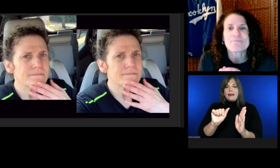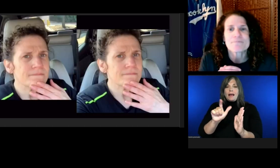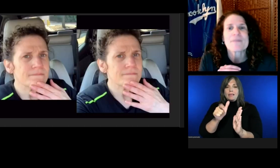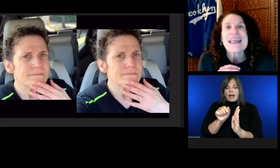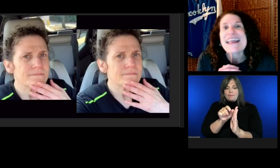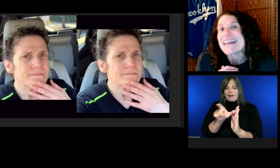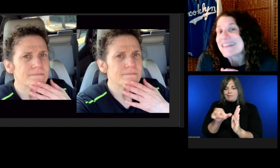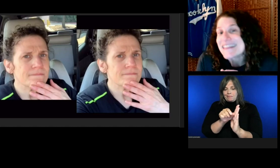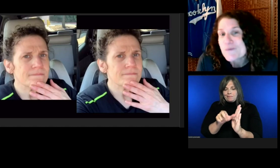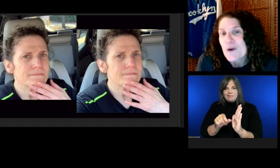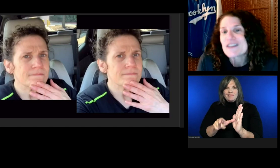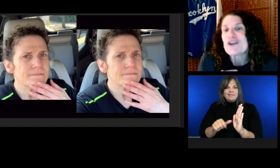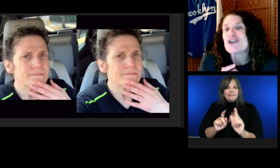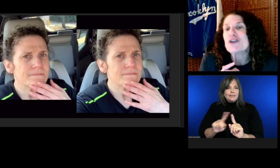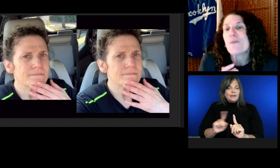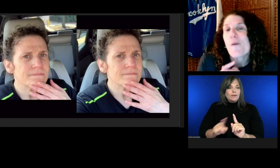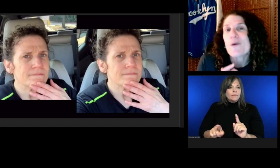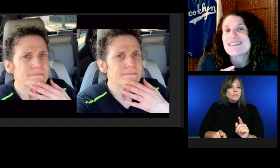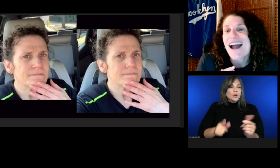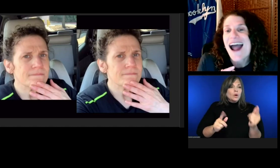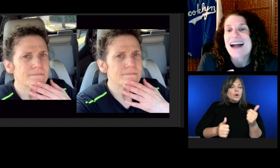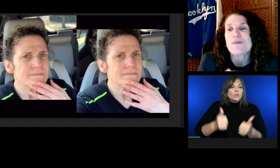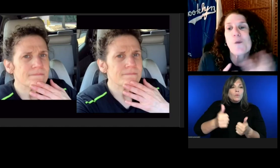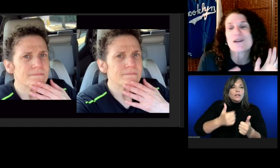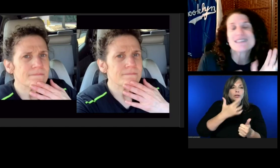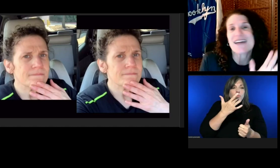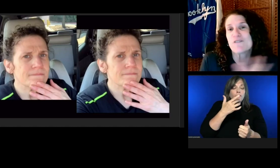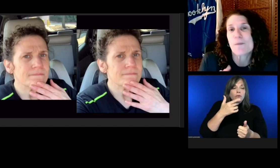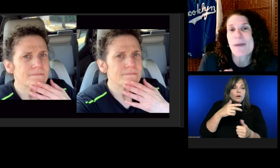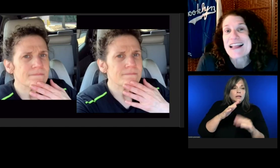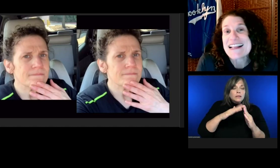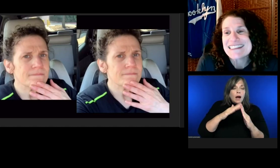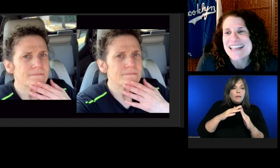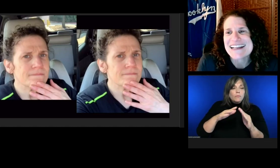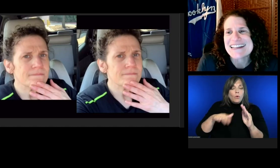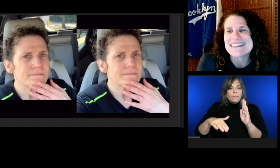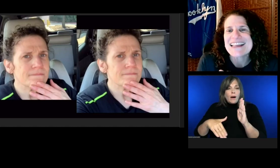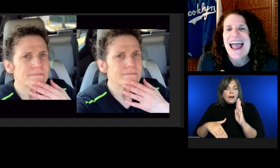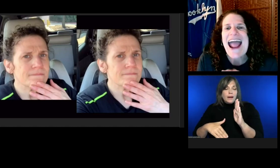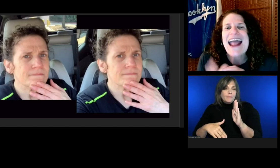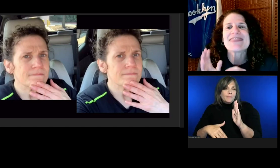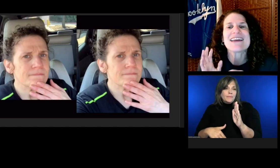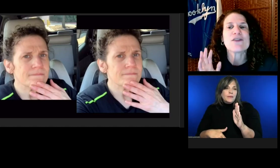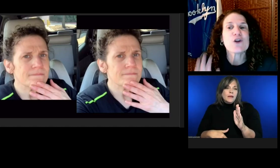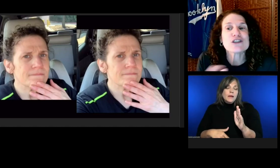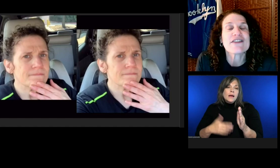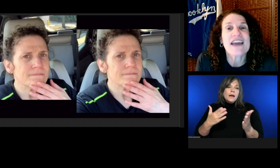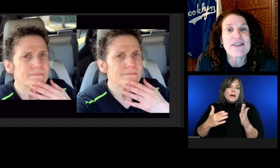In this one, you might want to hide one side for about 8 seconds and then look to the other